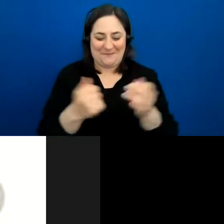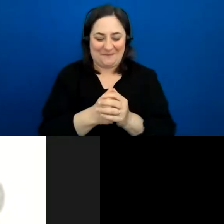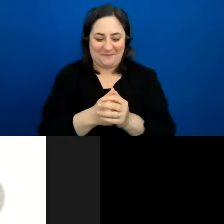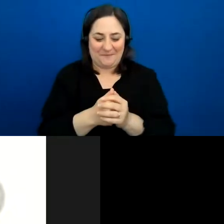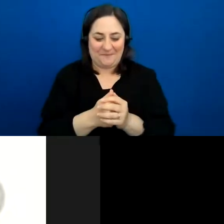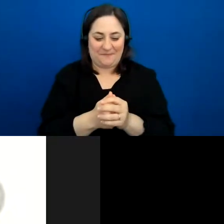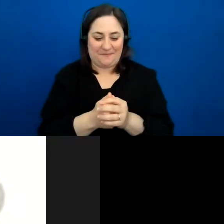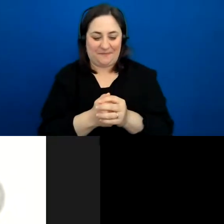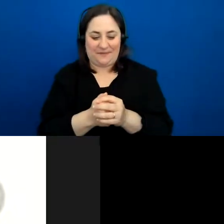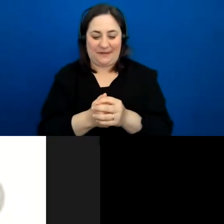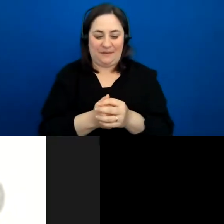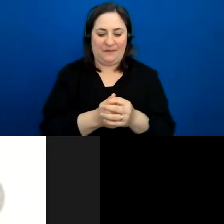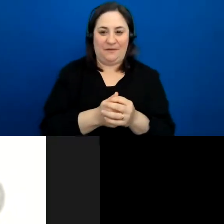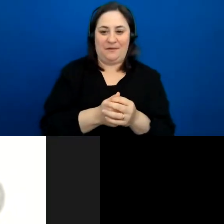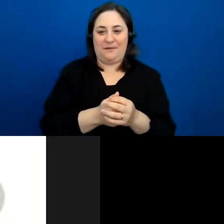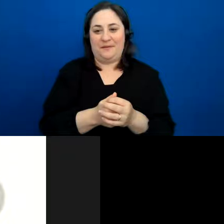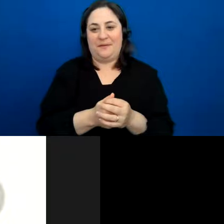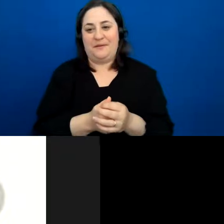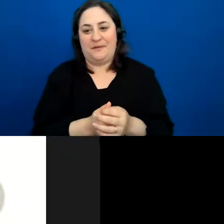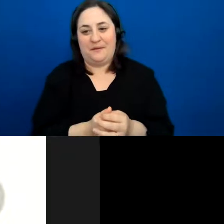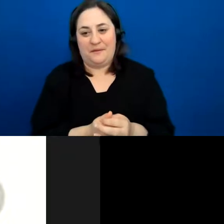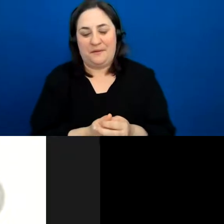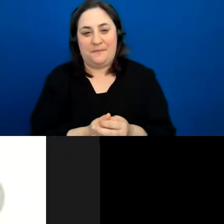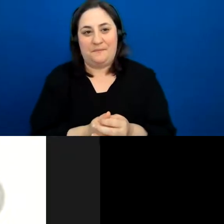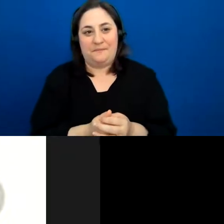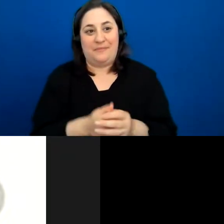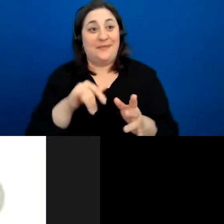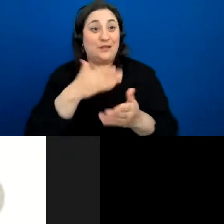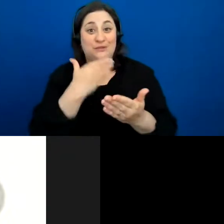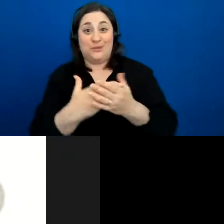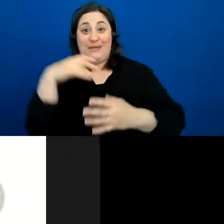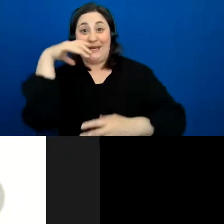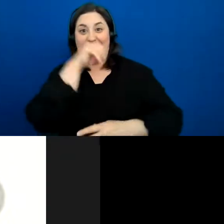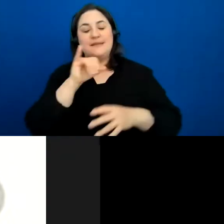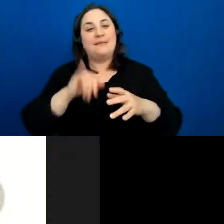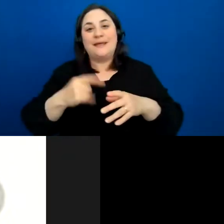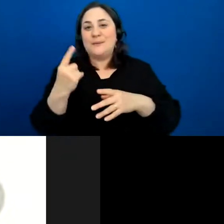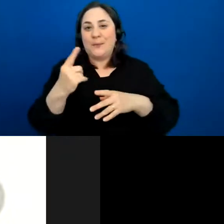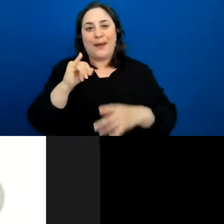really good guesses. And that is something you can do. That's an icebreaker I really like to do,